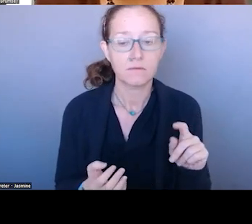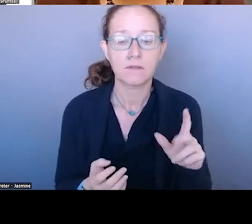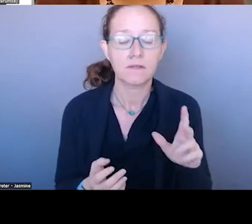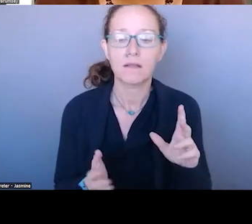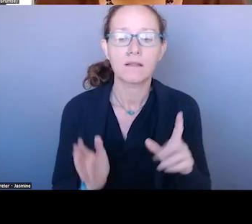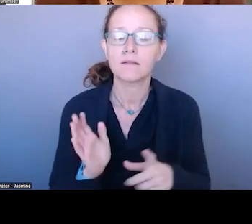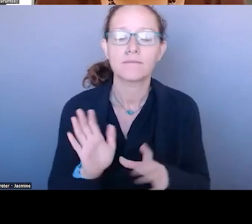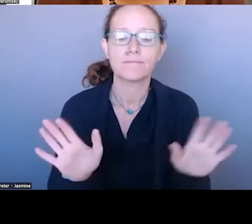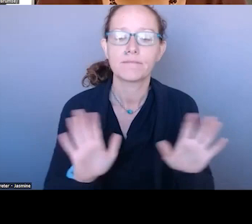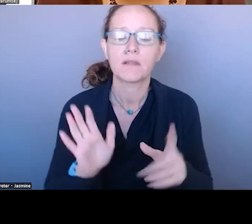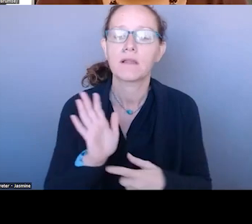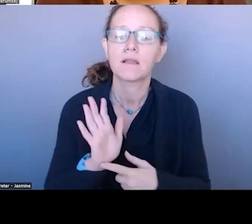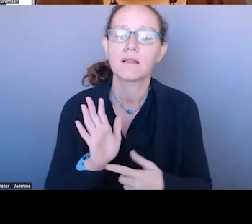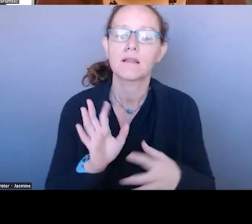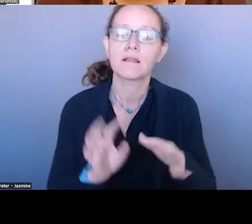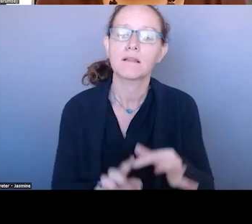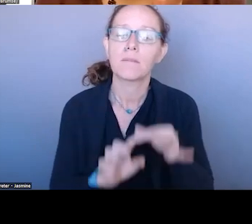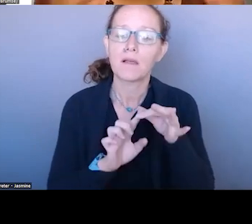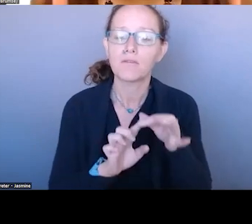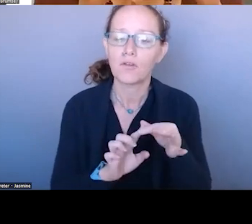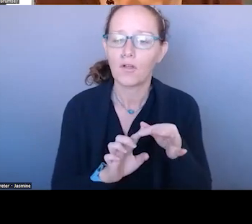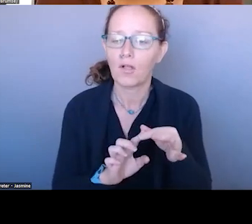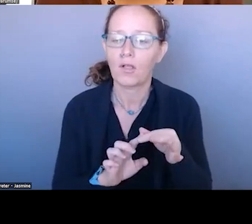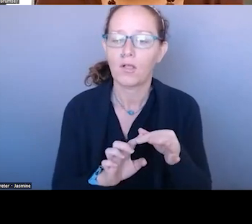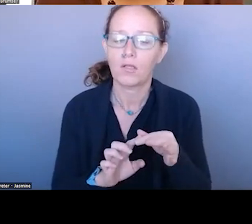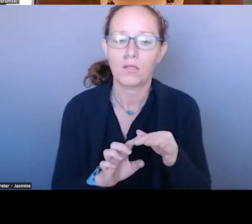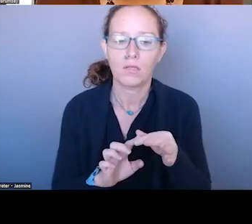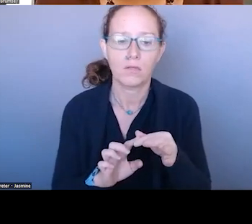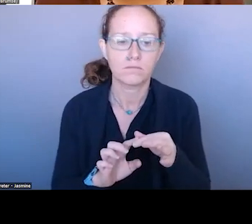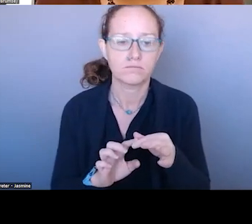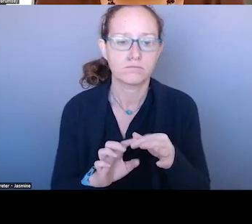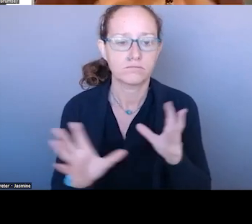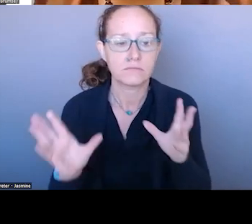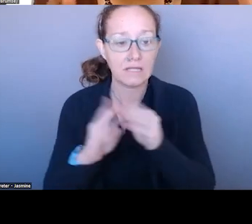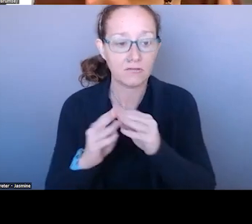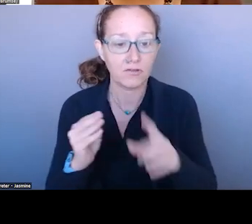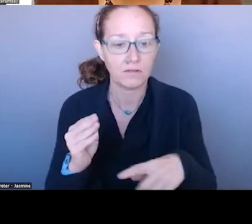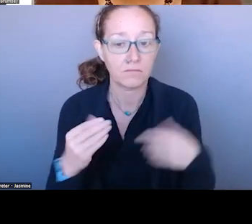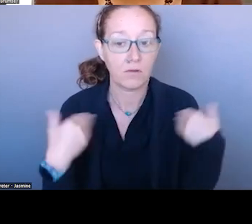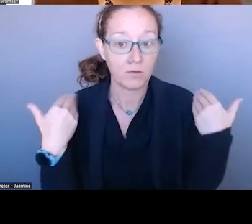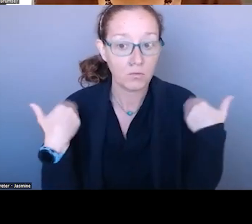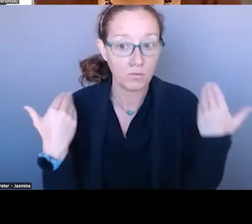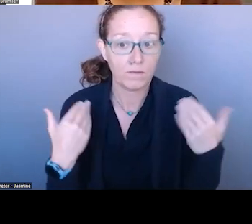JANUARY THAT IS NOW GETTING LOTS OF ENGAGEMENT BOTH ON YOUTUBE BUT ALSO LIVE.